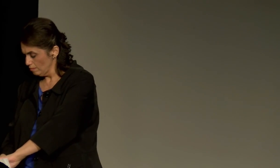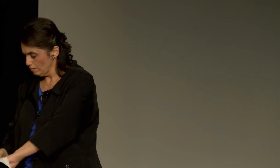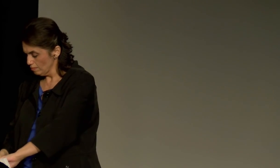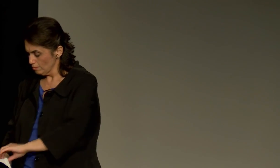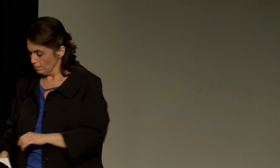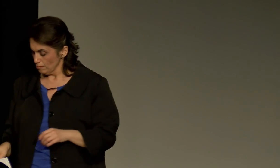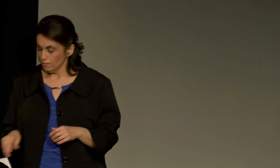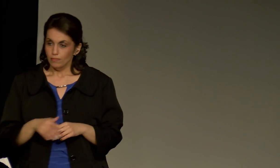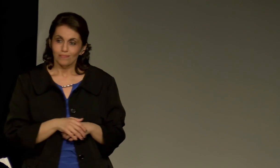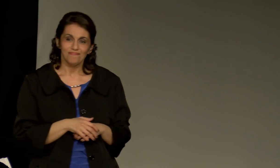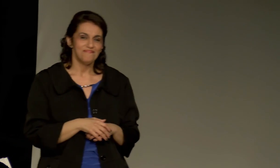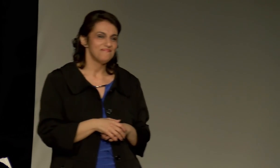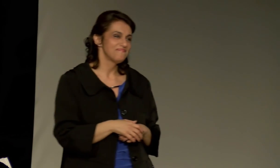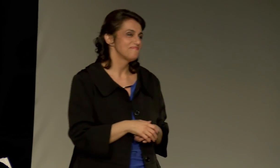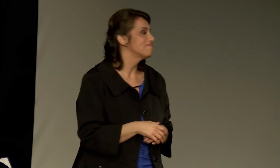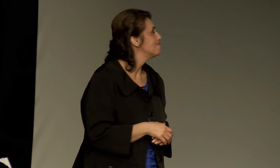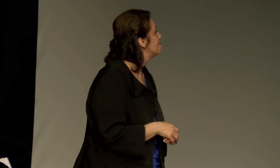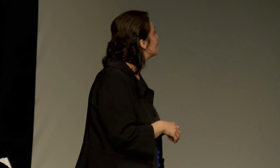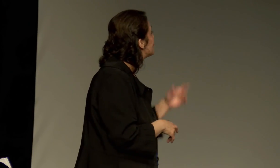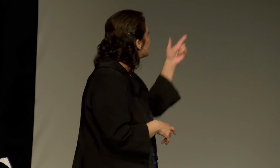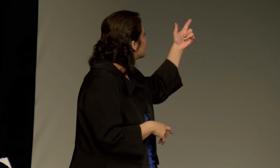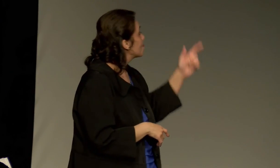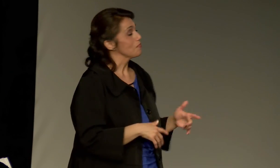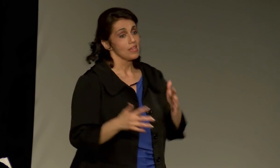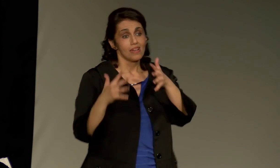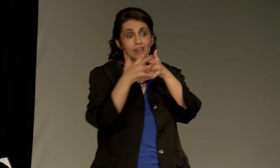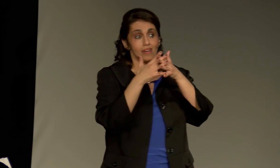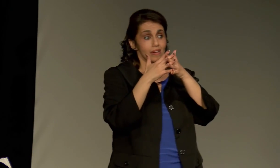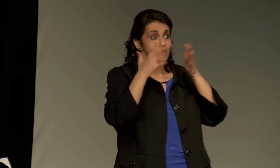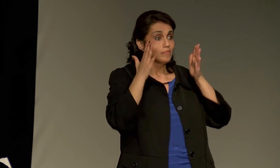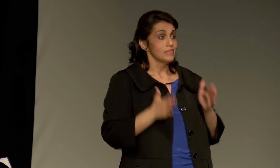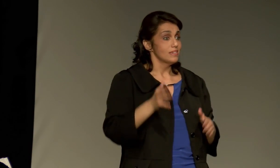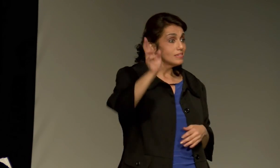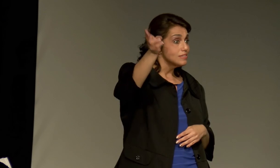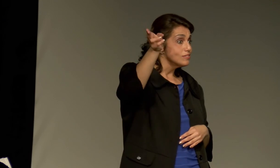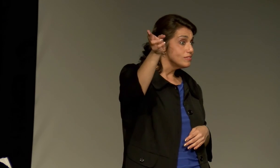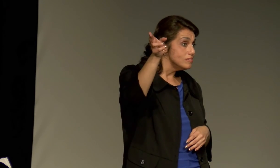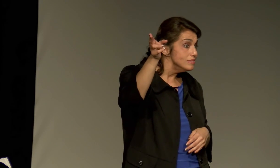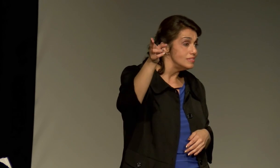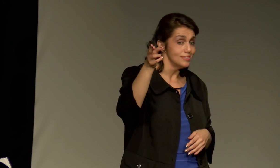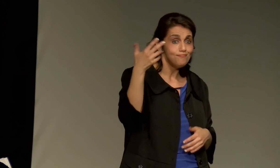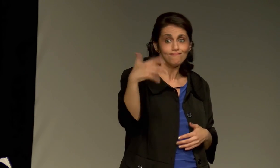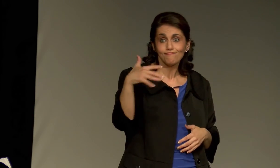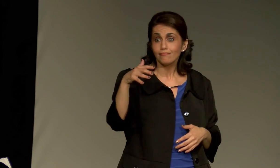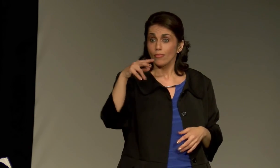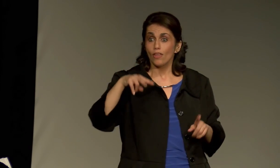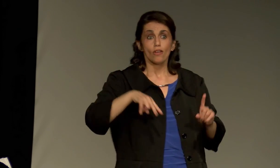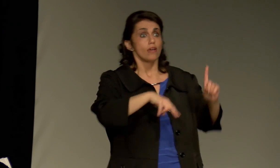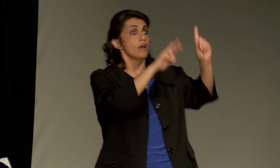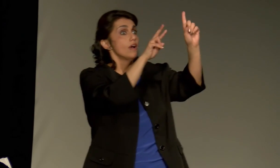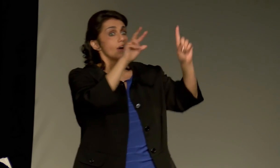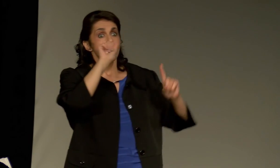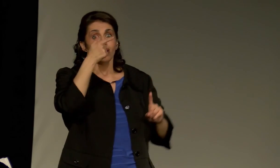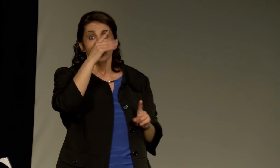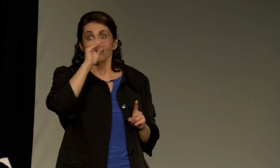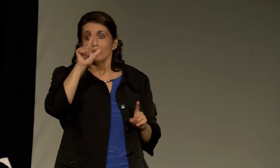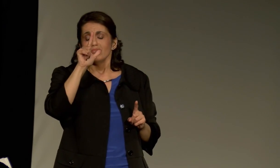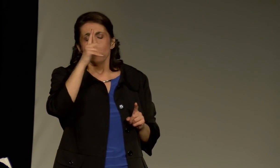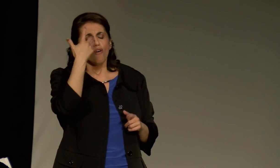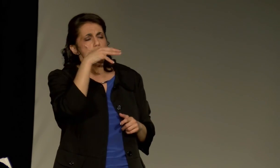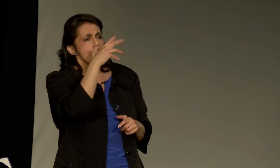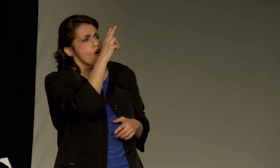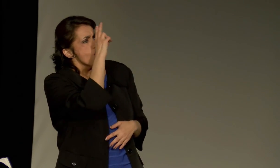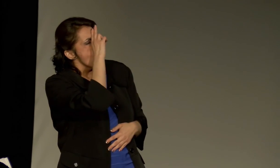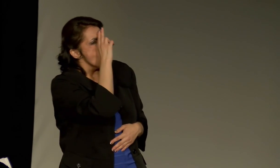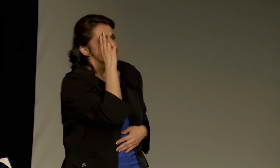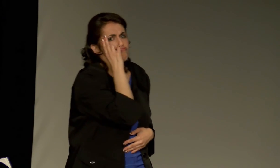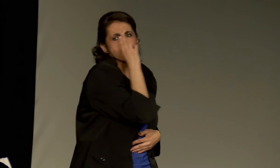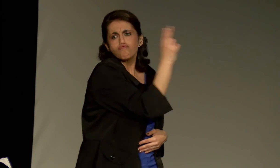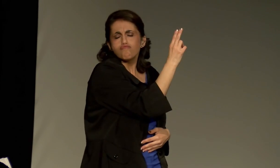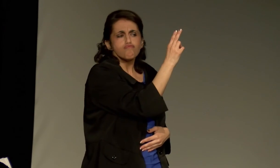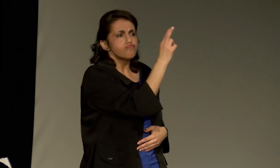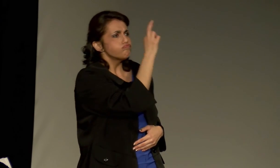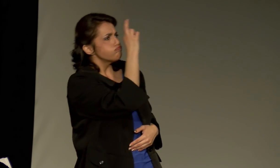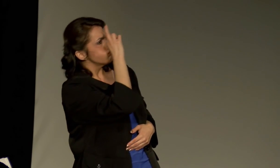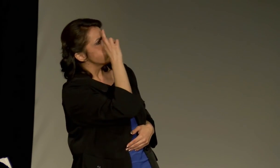Americans, of course, in American history, we look up to Alexander Graham Bell.